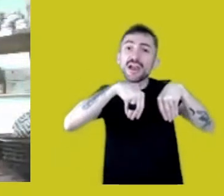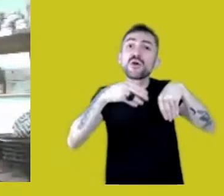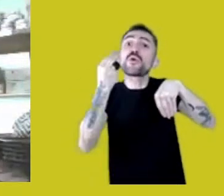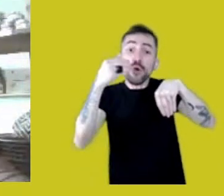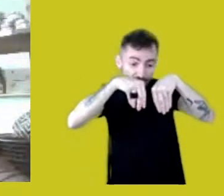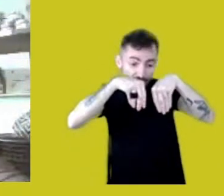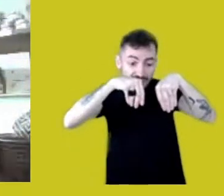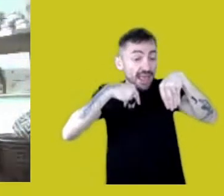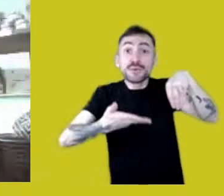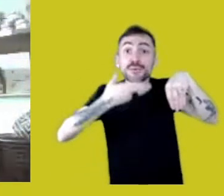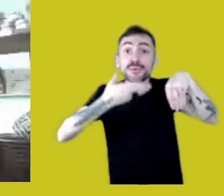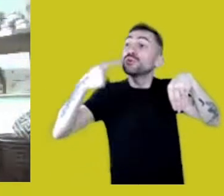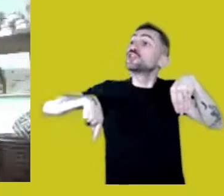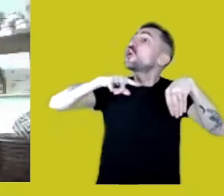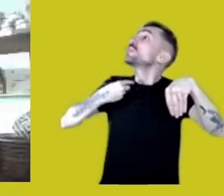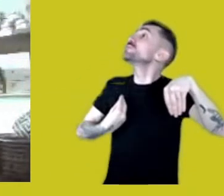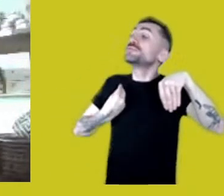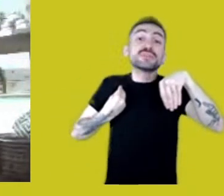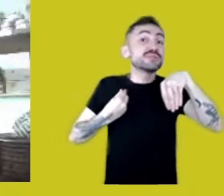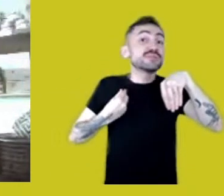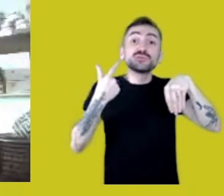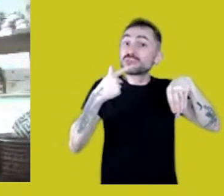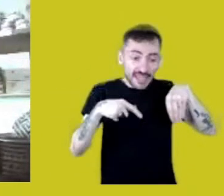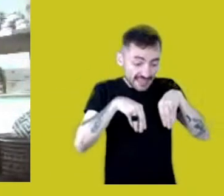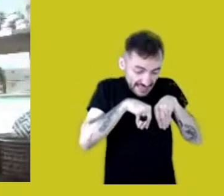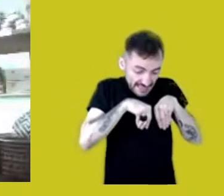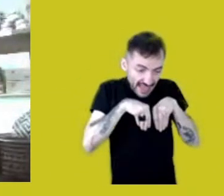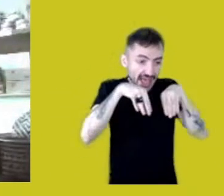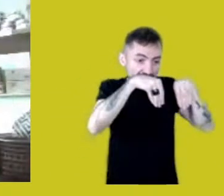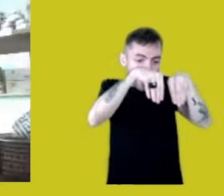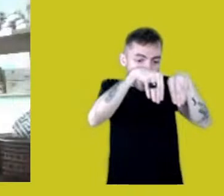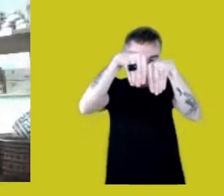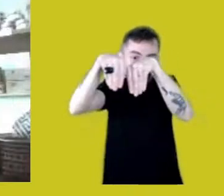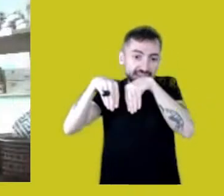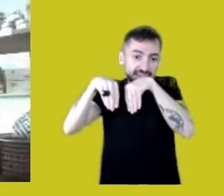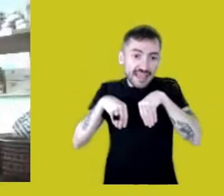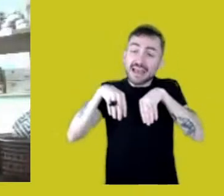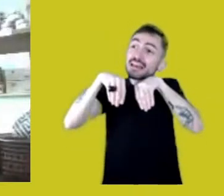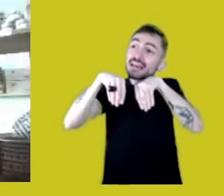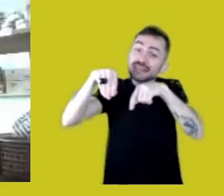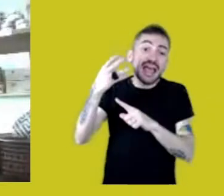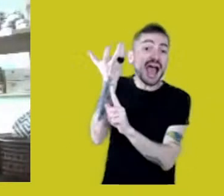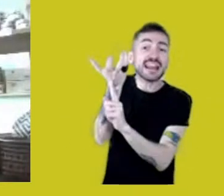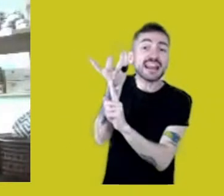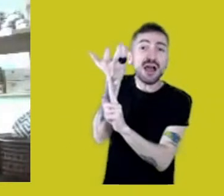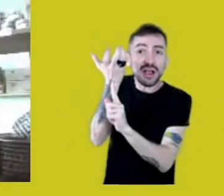And land isn’t all the same for the Kaingáng. Wherever there is or there was a pine tree, it’s Kaingáng territory,